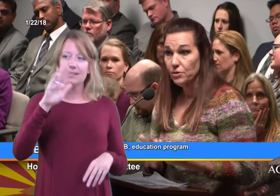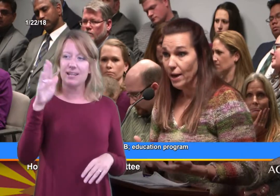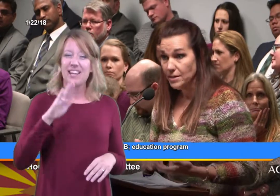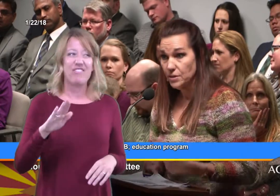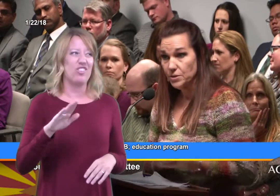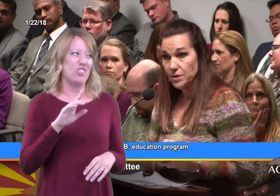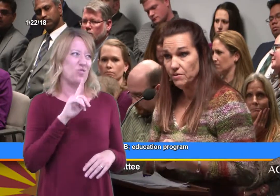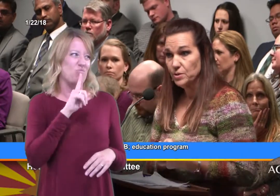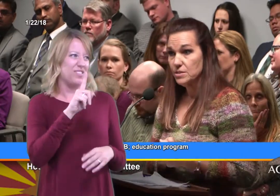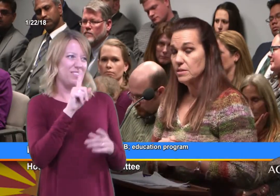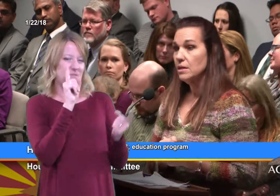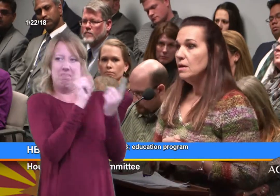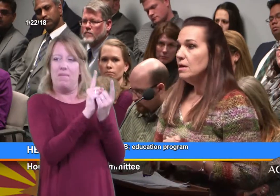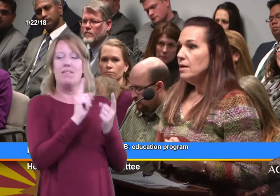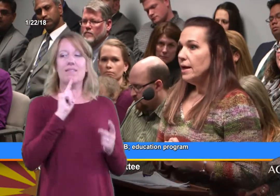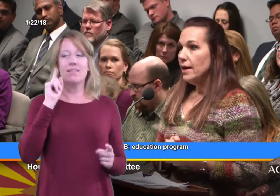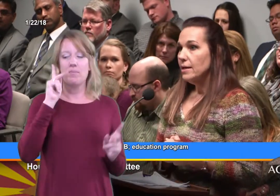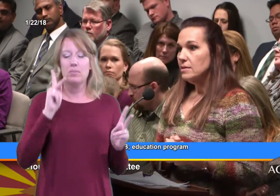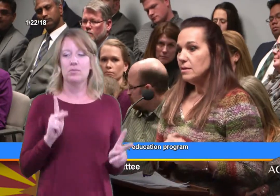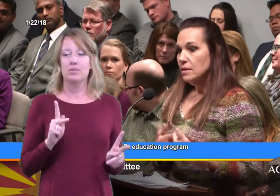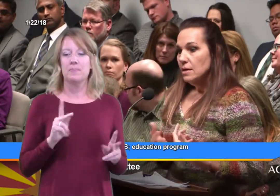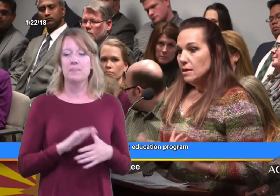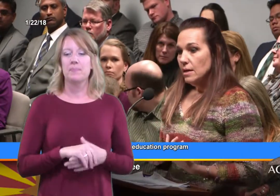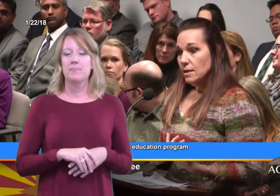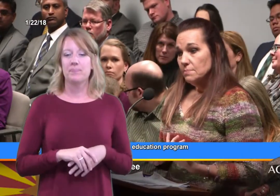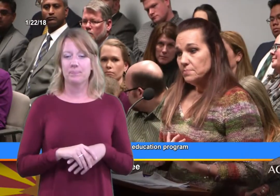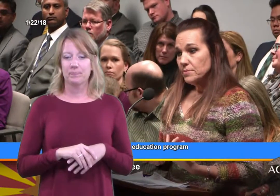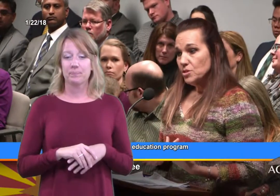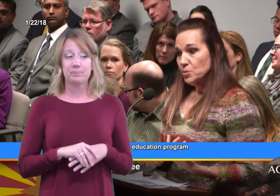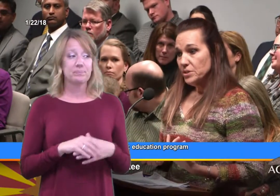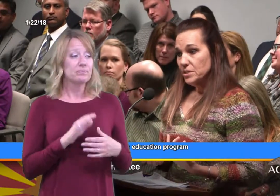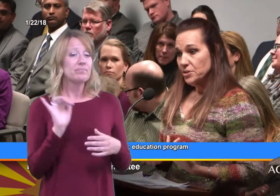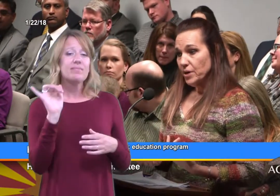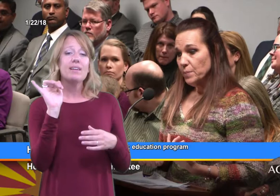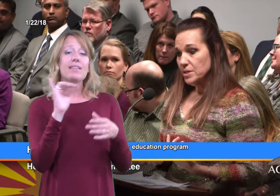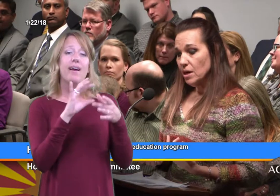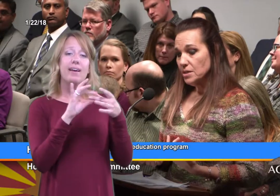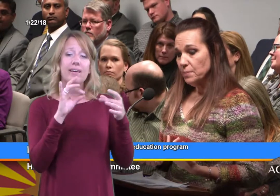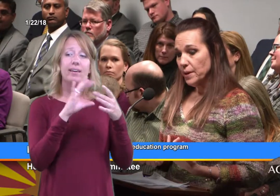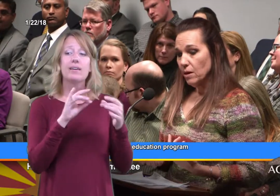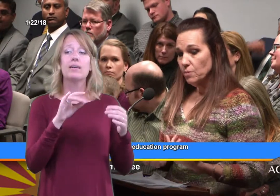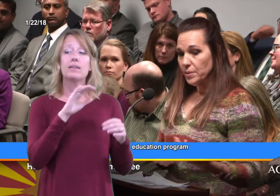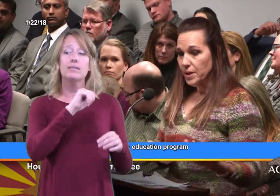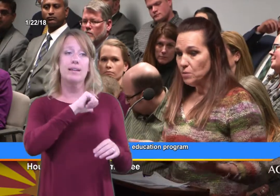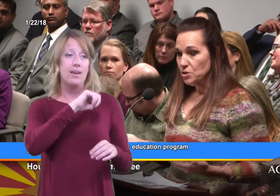Or interacting with a deaf person. And Superintendent Reichman talked about being able